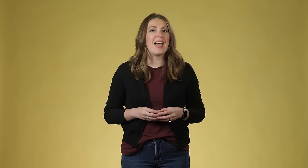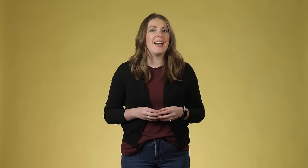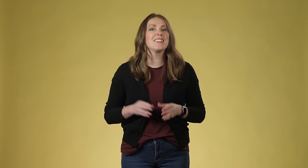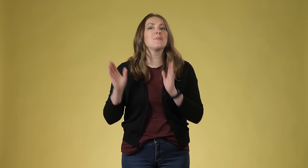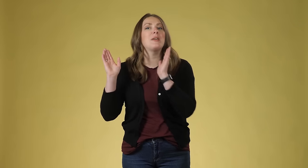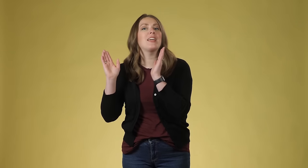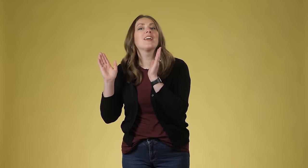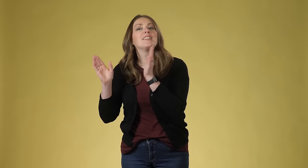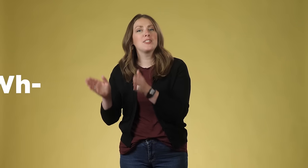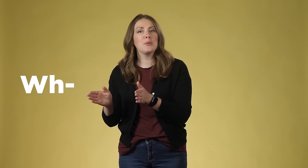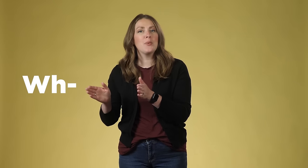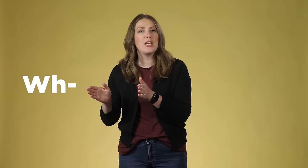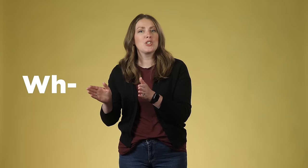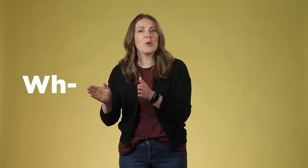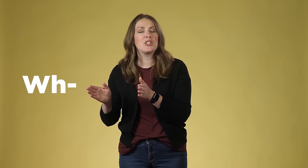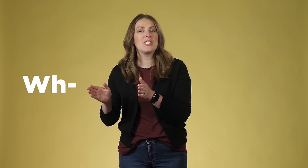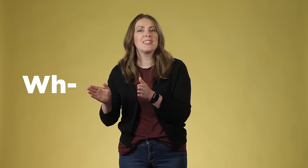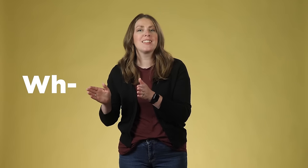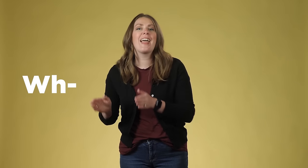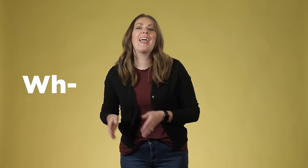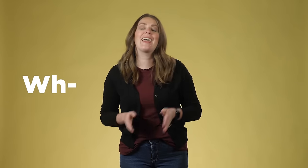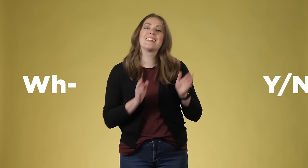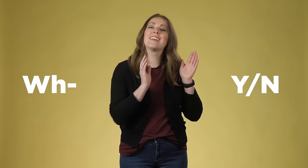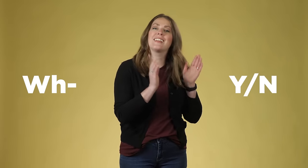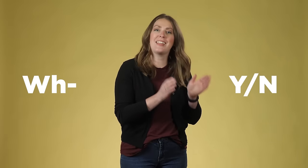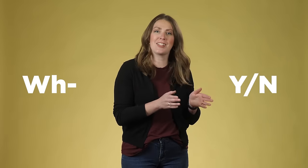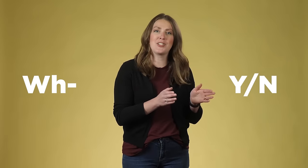Now for yes/no questions your eyebrows actually go